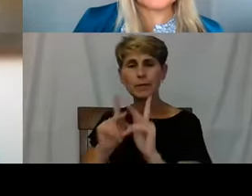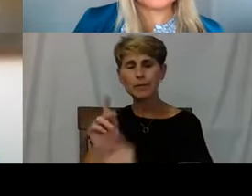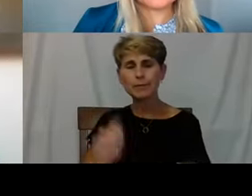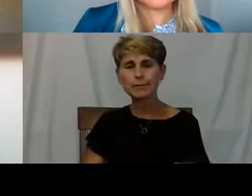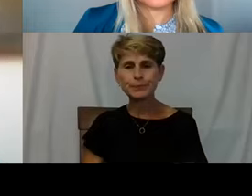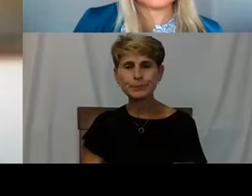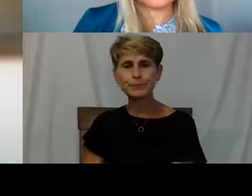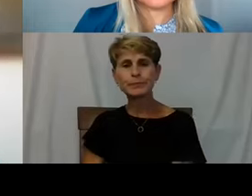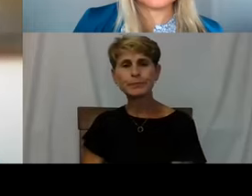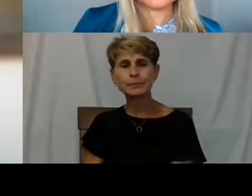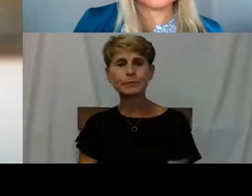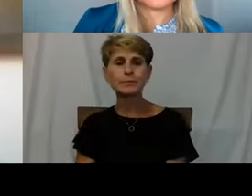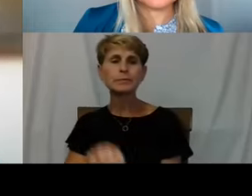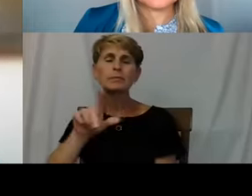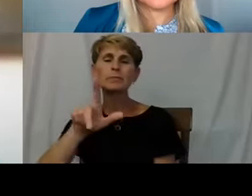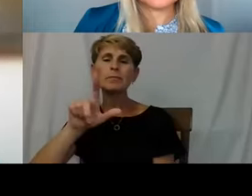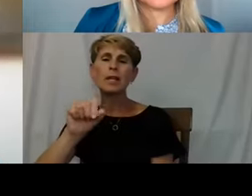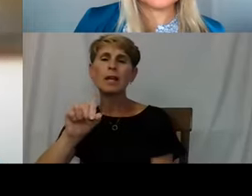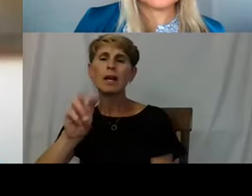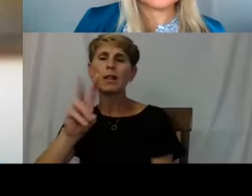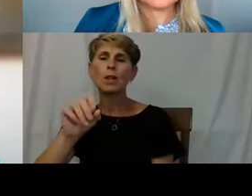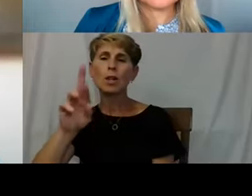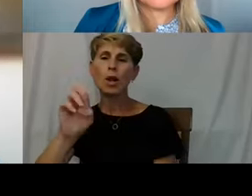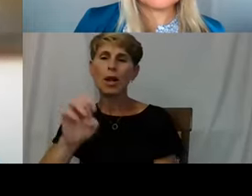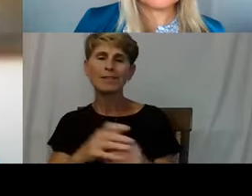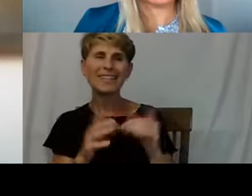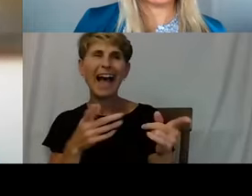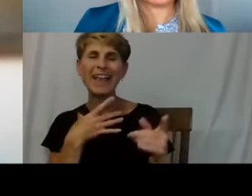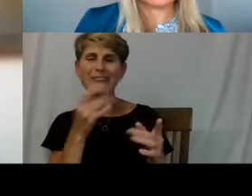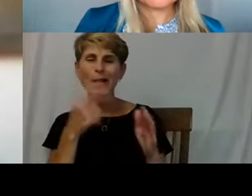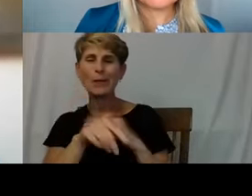I really like what Brett said, you hire the heart and train the brain.